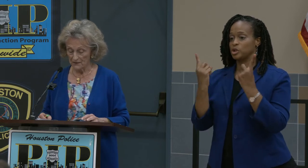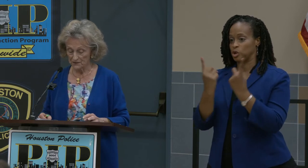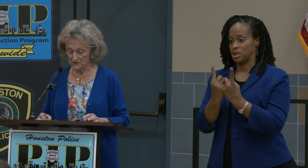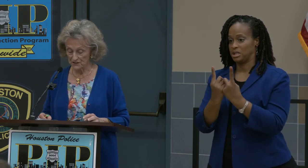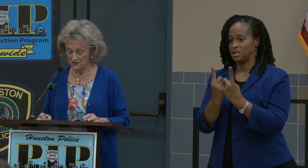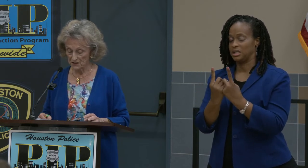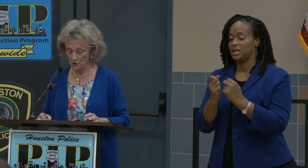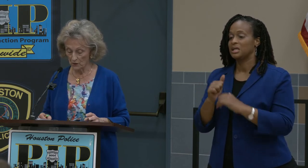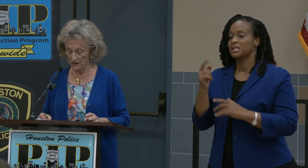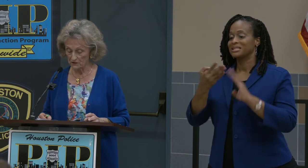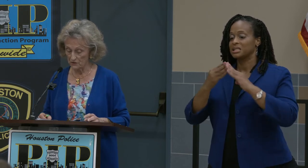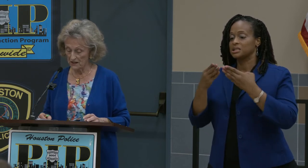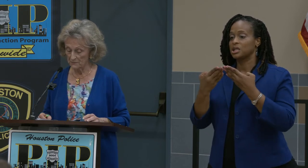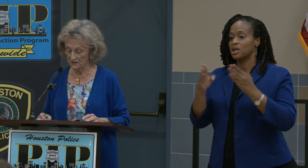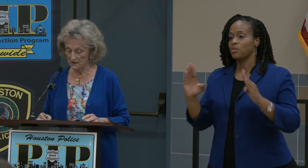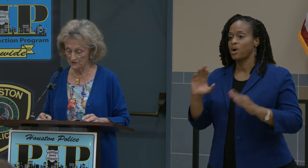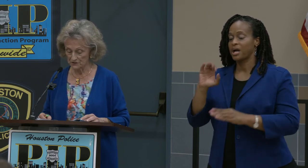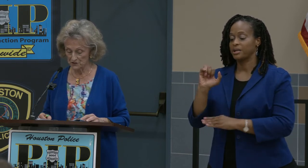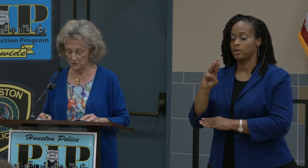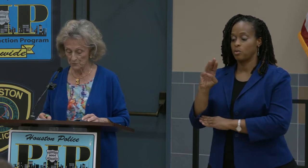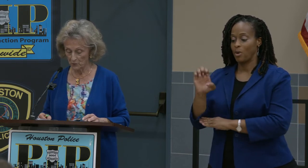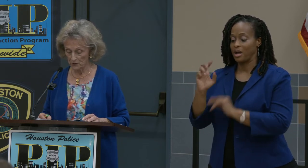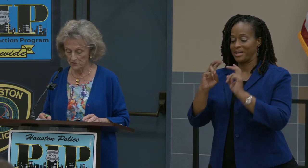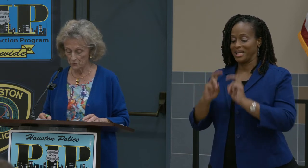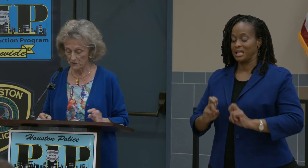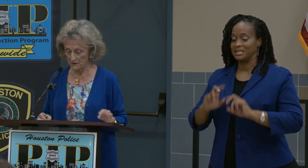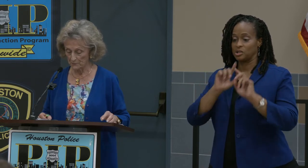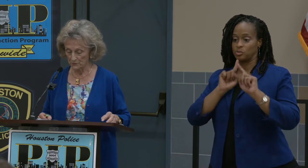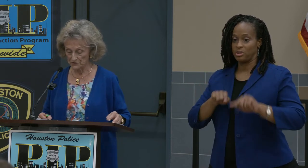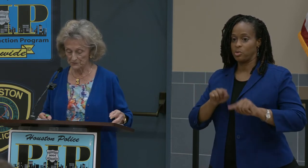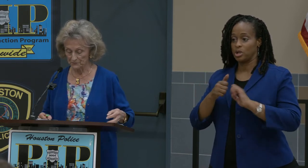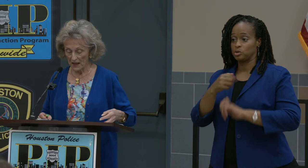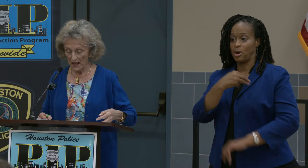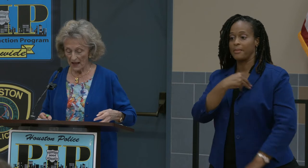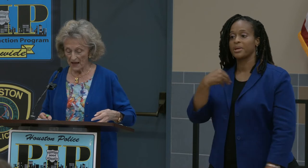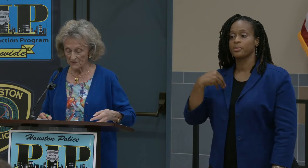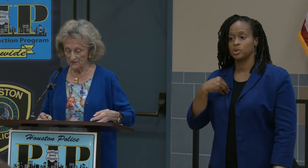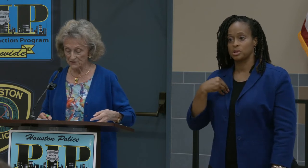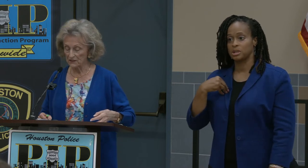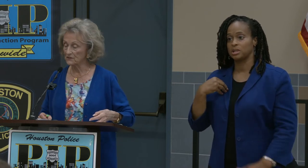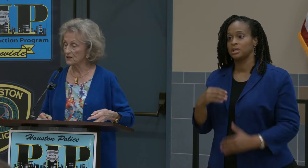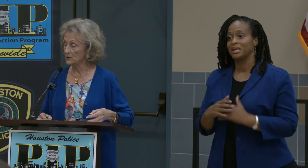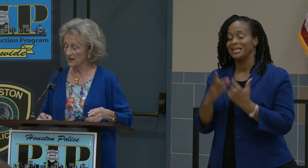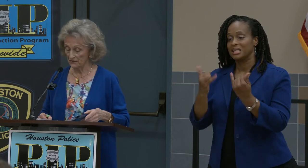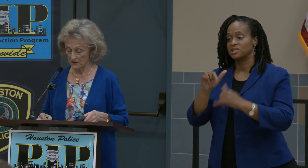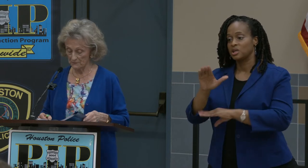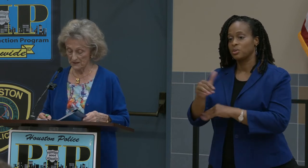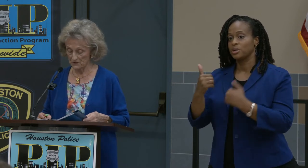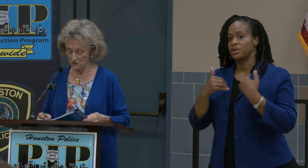This is the citywide crime analysis report to our members. And this evening we have commander